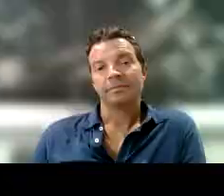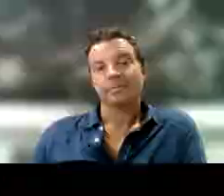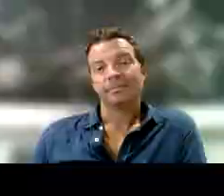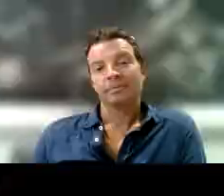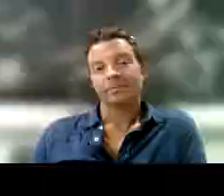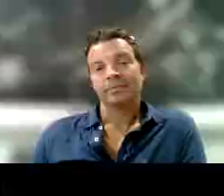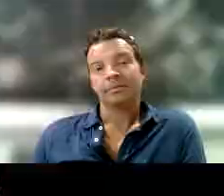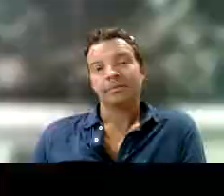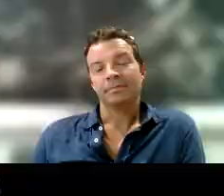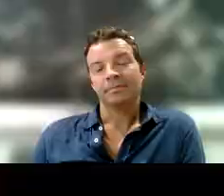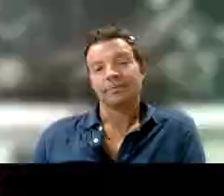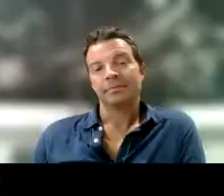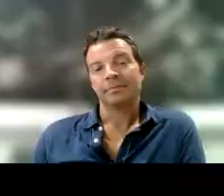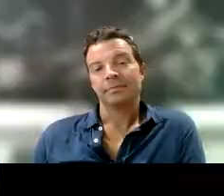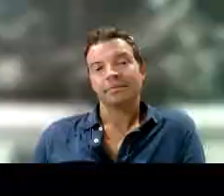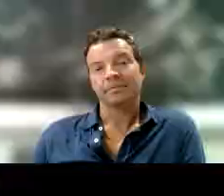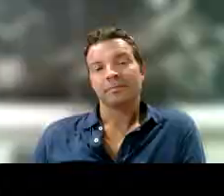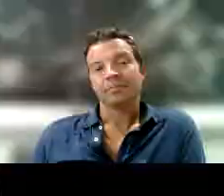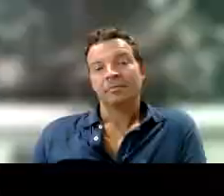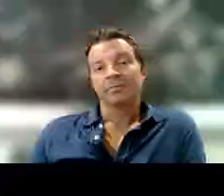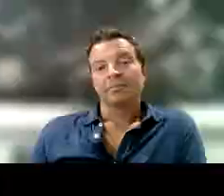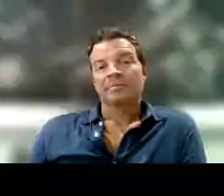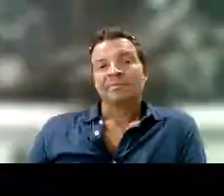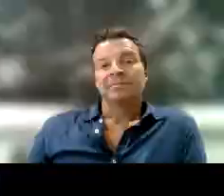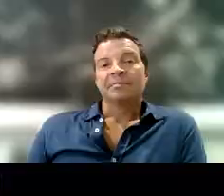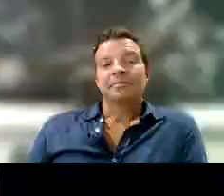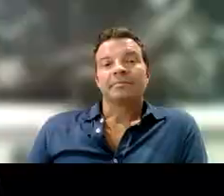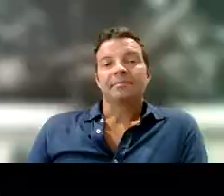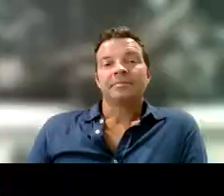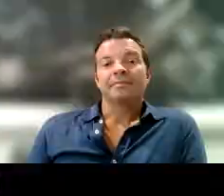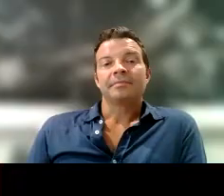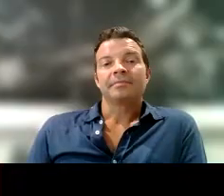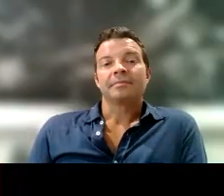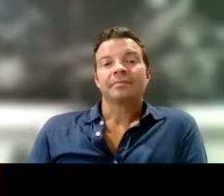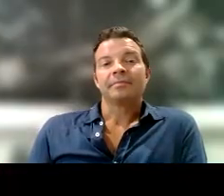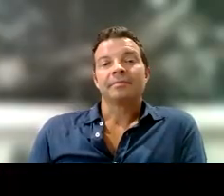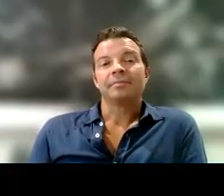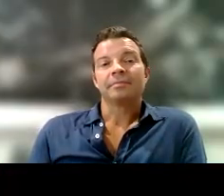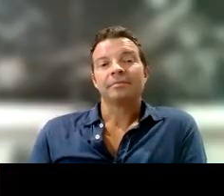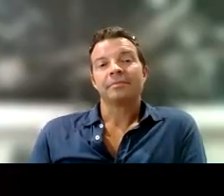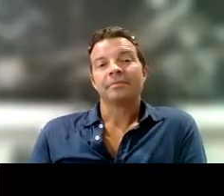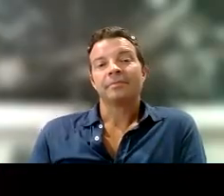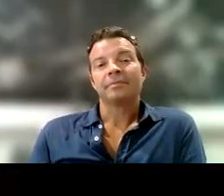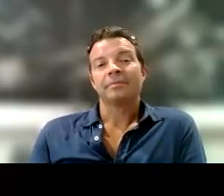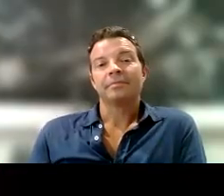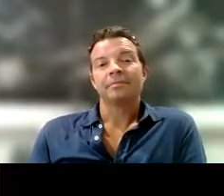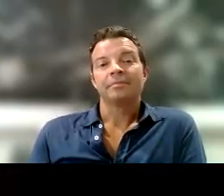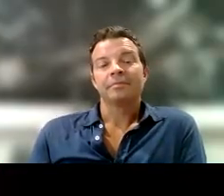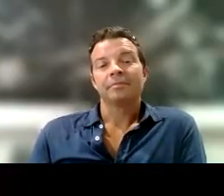I was already gone when you gave me this song Now I'm here to declare I was right all along!